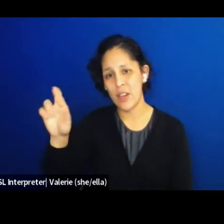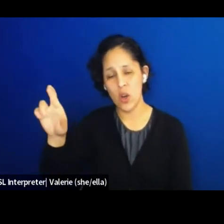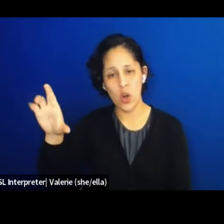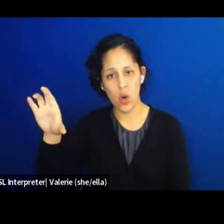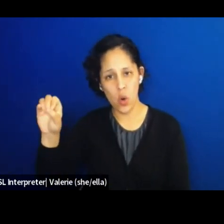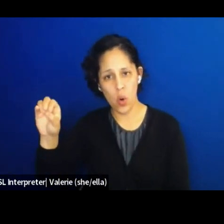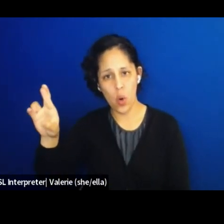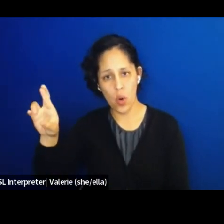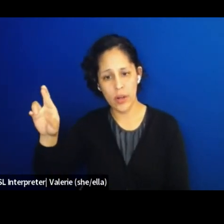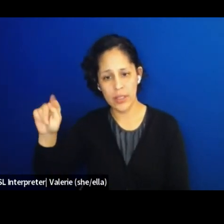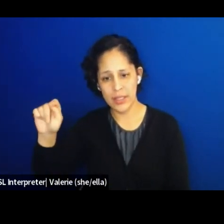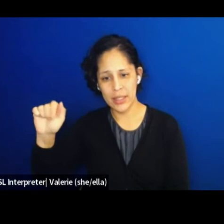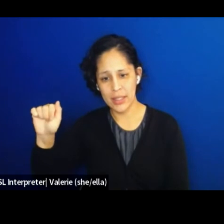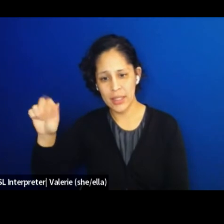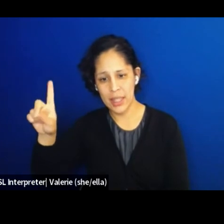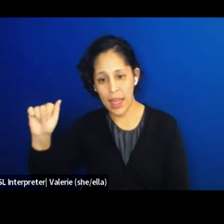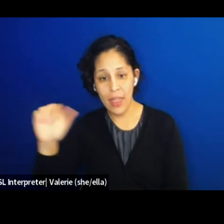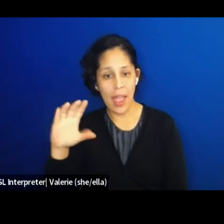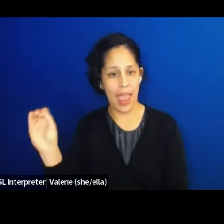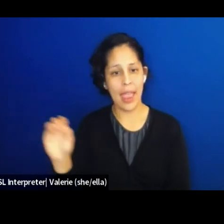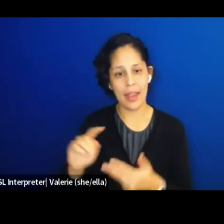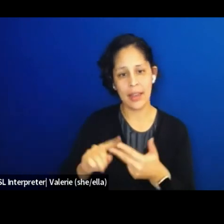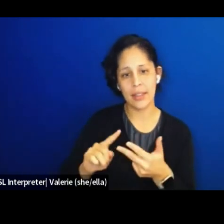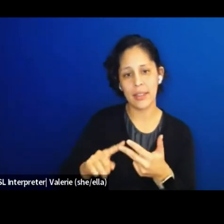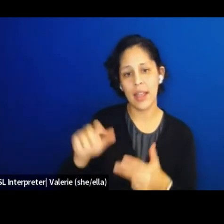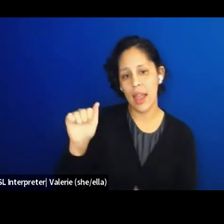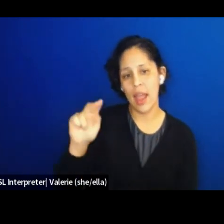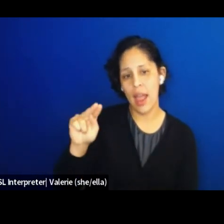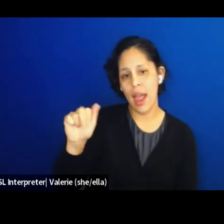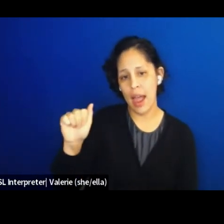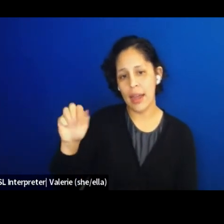Whose work at the intersection of arts civic policy and law